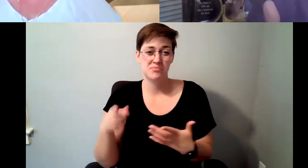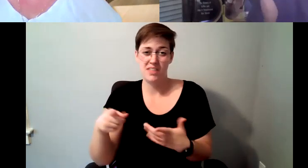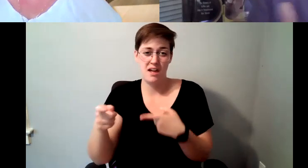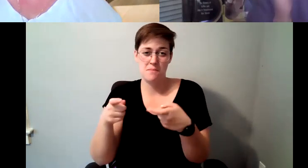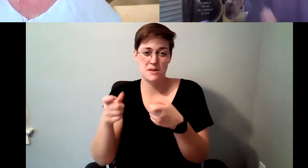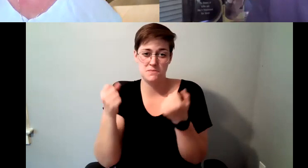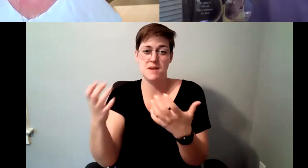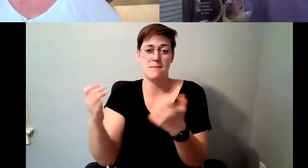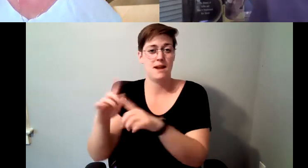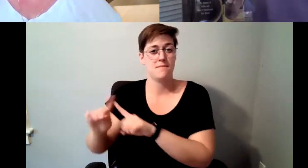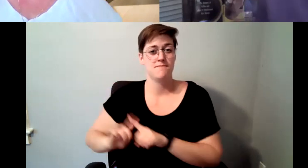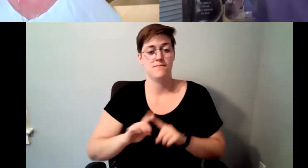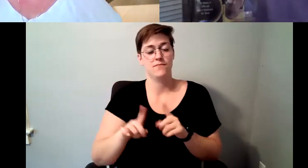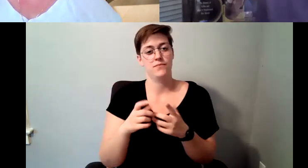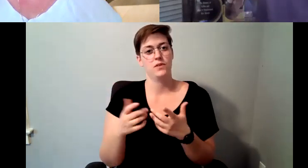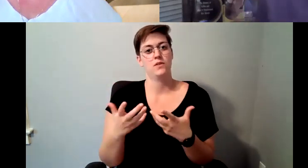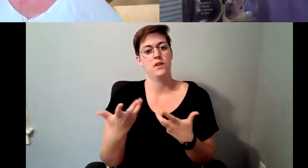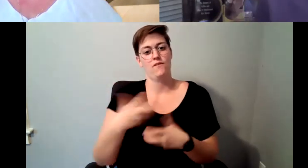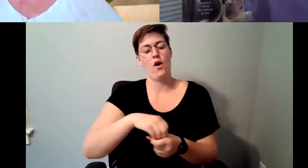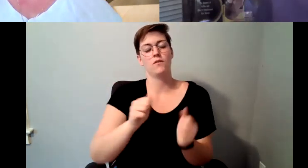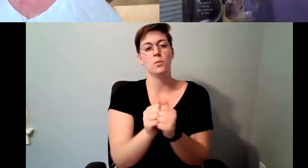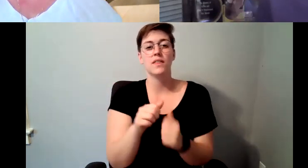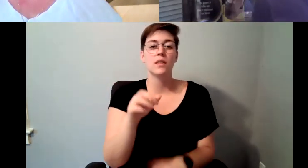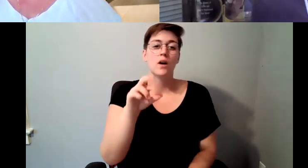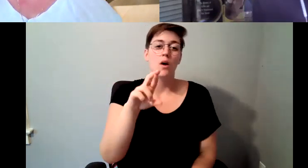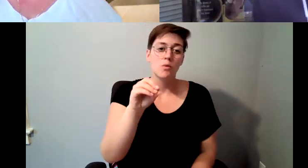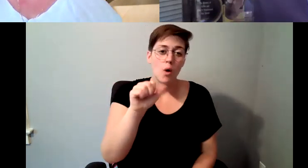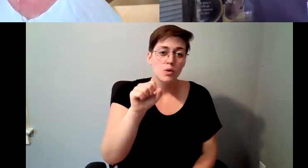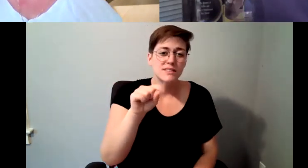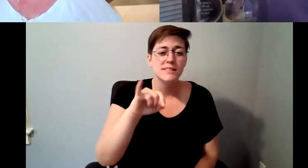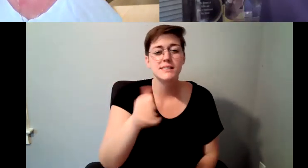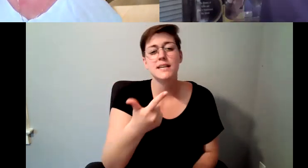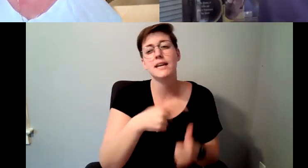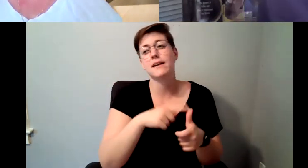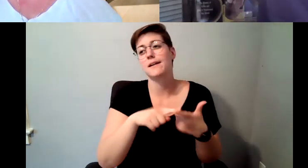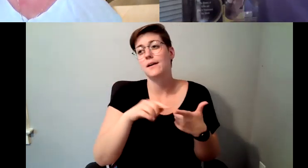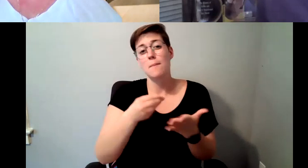with barista education as well, and he asked me to look into something, and so I looked into.